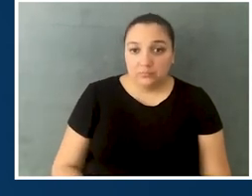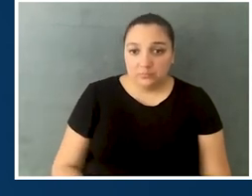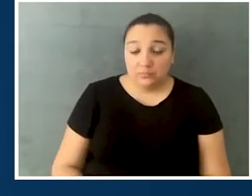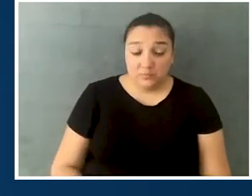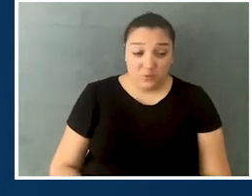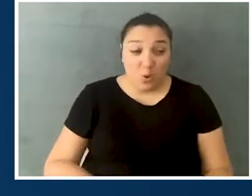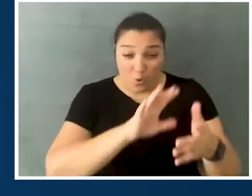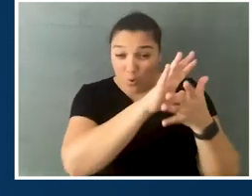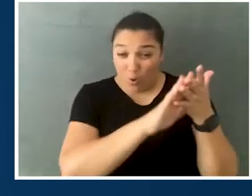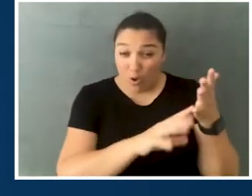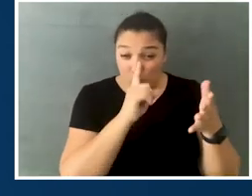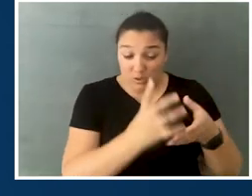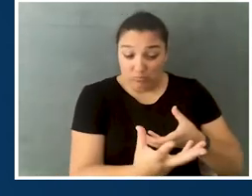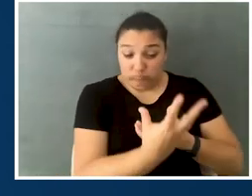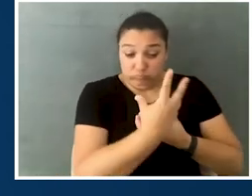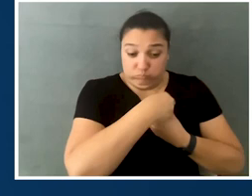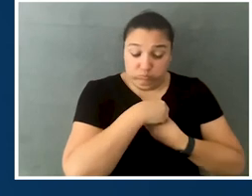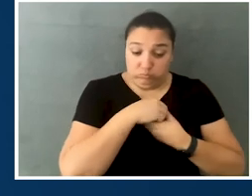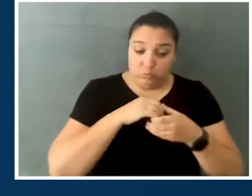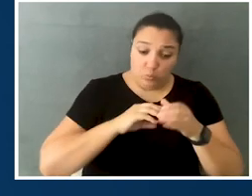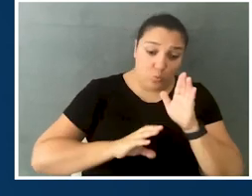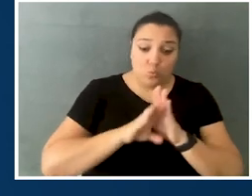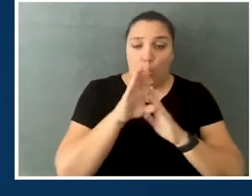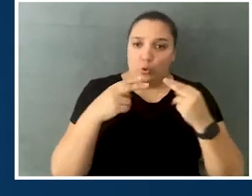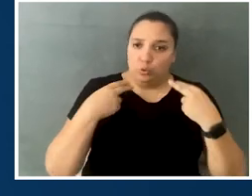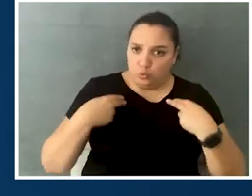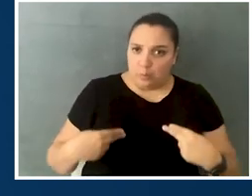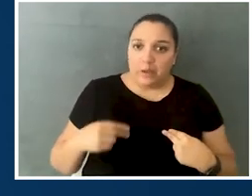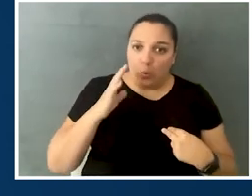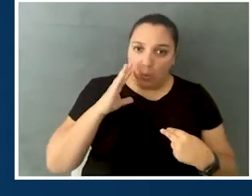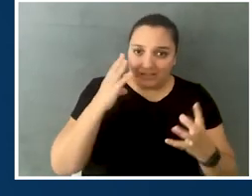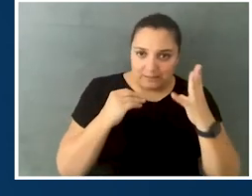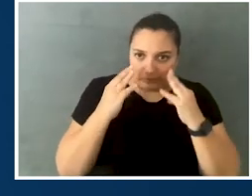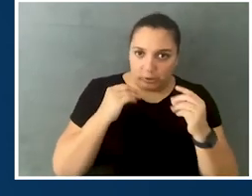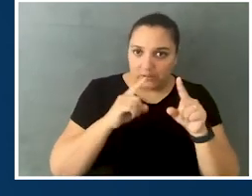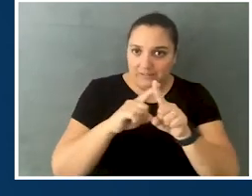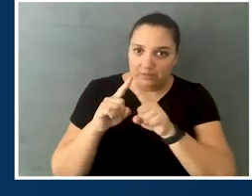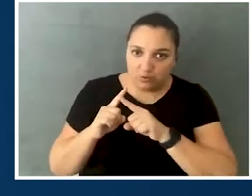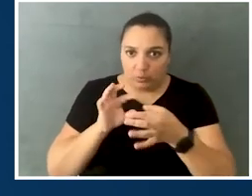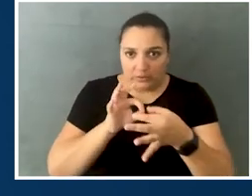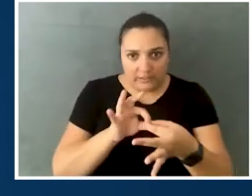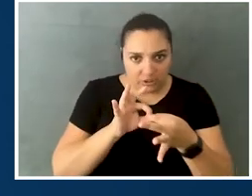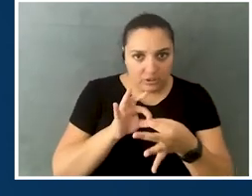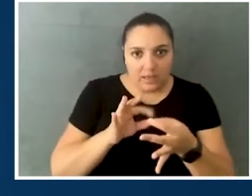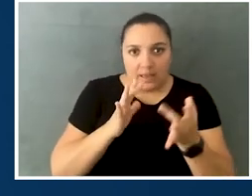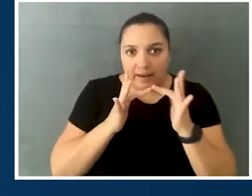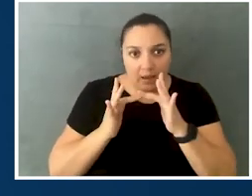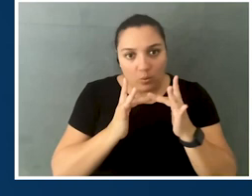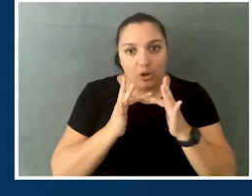are adding to your growth, really, as a human. You know, you're going to experience these types of relationship developments and networking